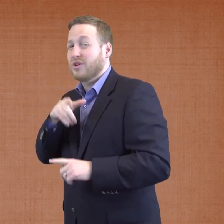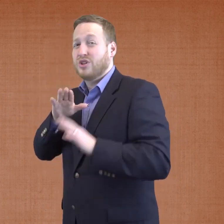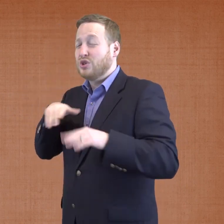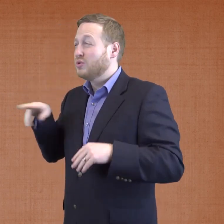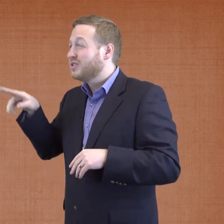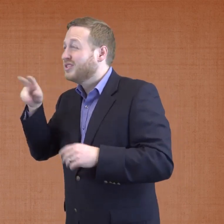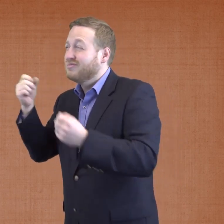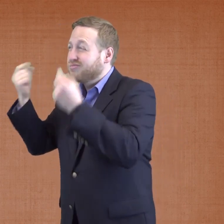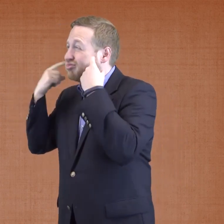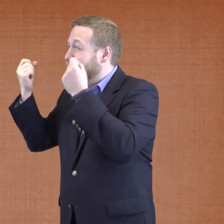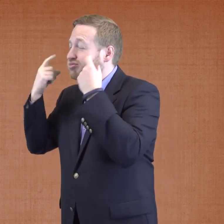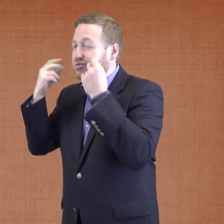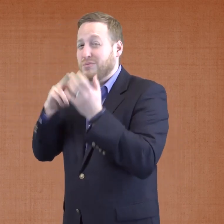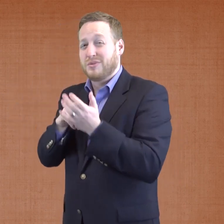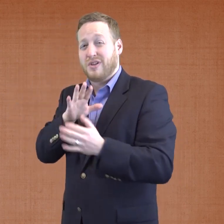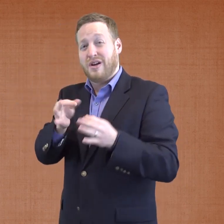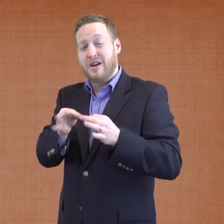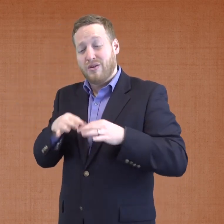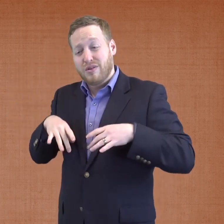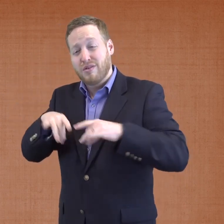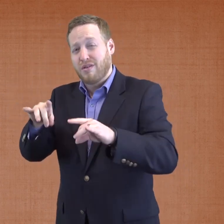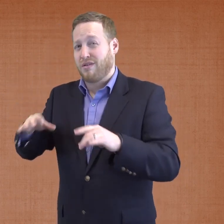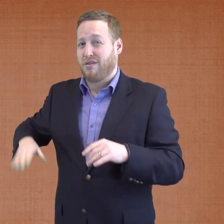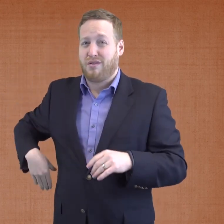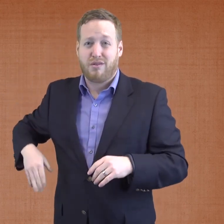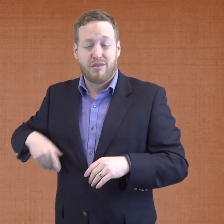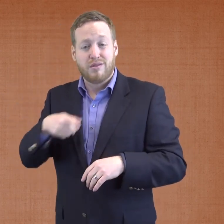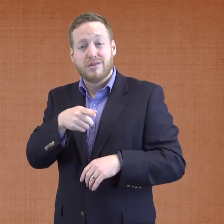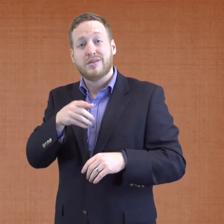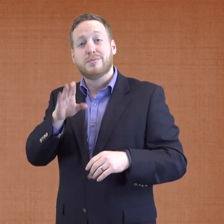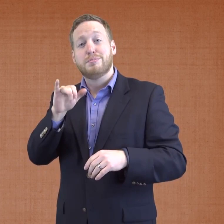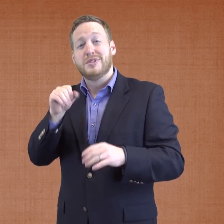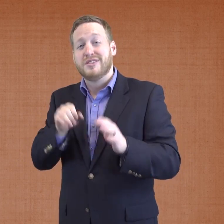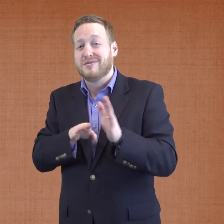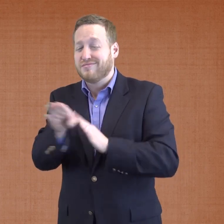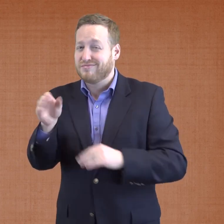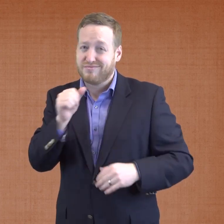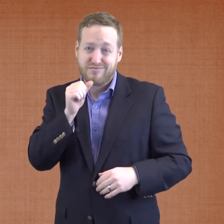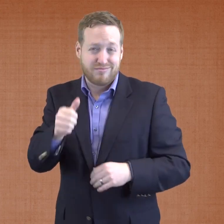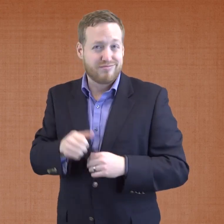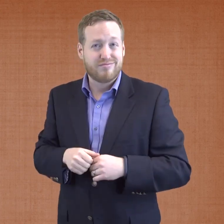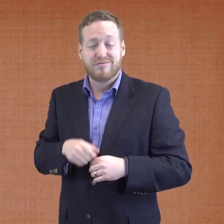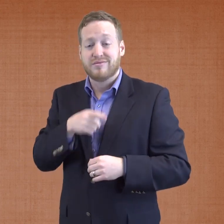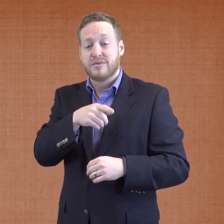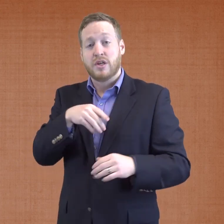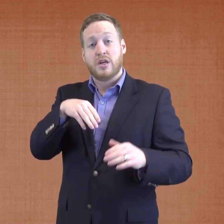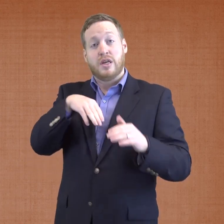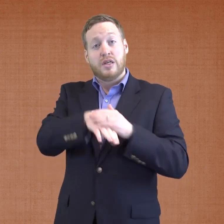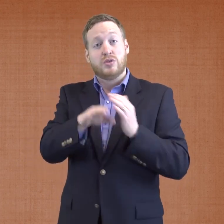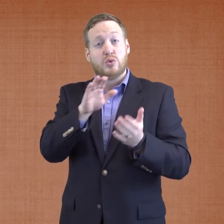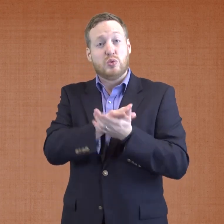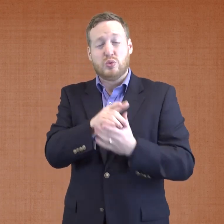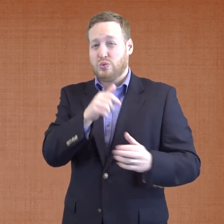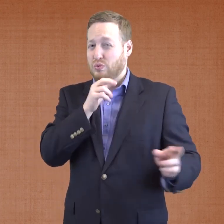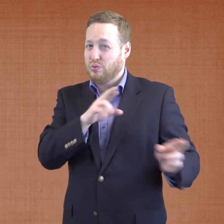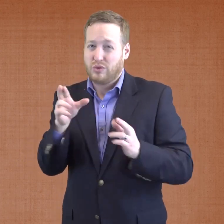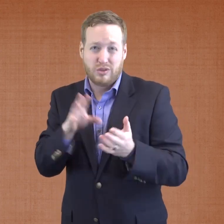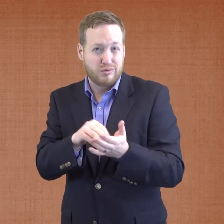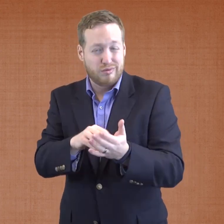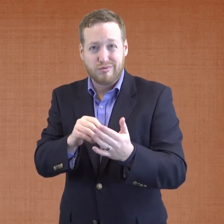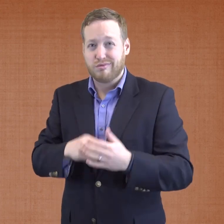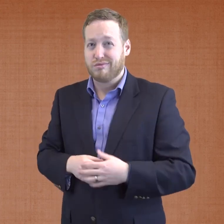home and have not fully acquired language, developed their BICS, nor do they enter school ready to learn.